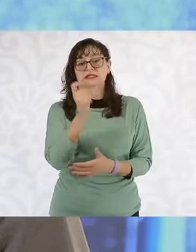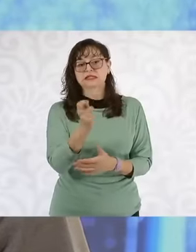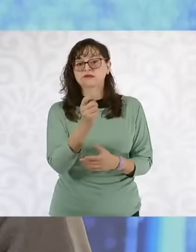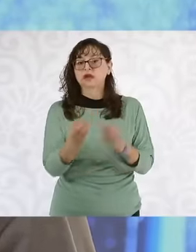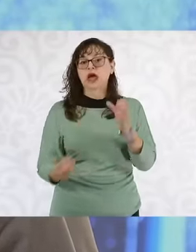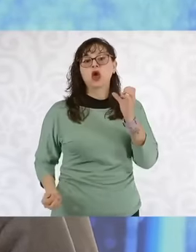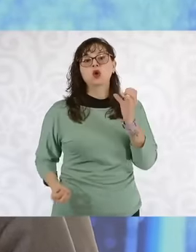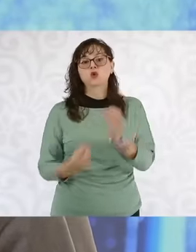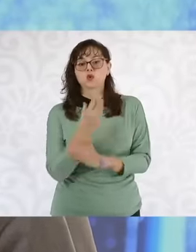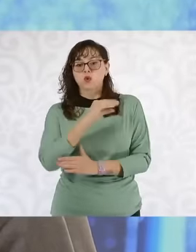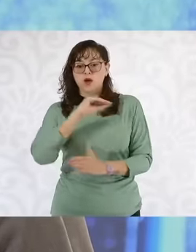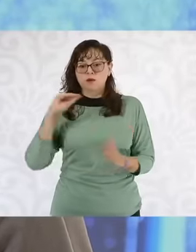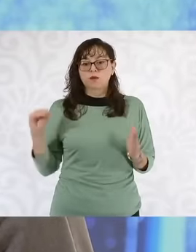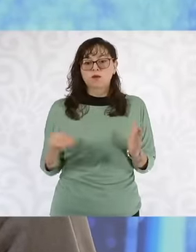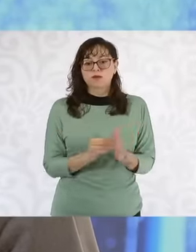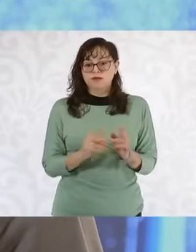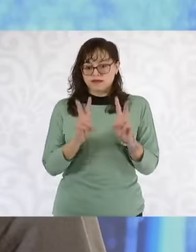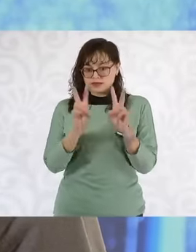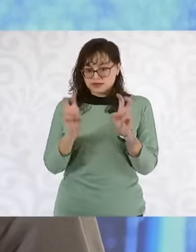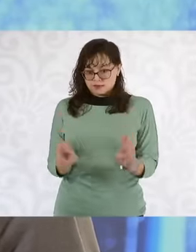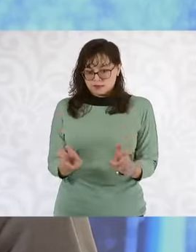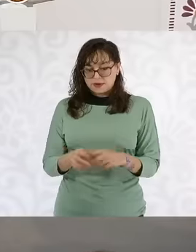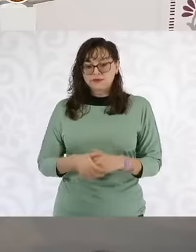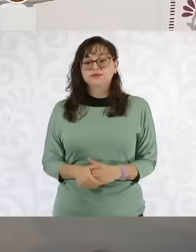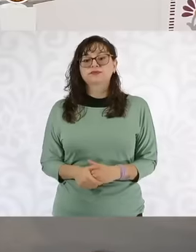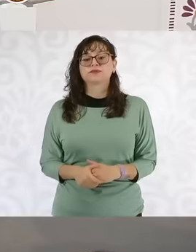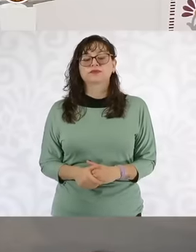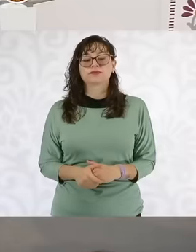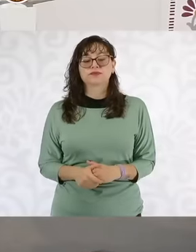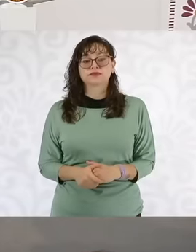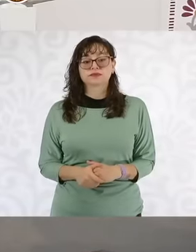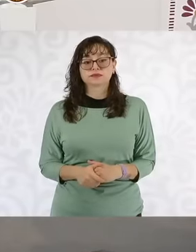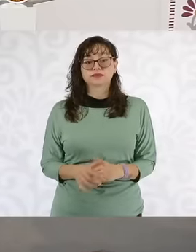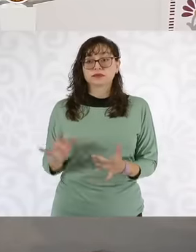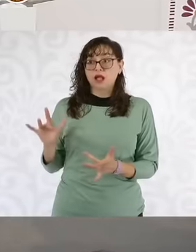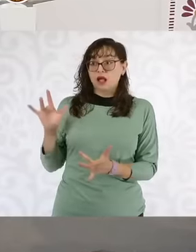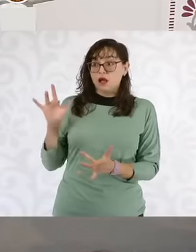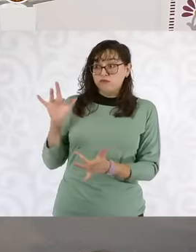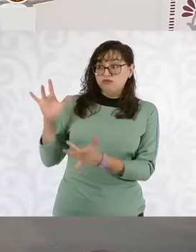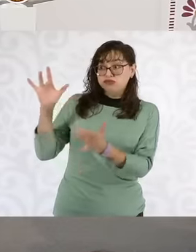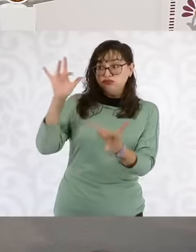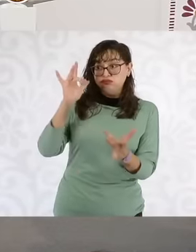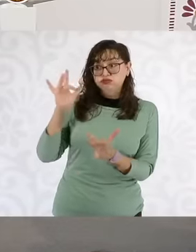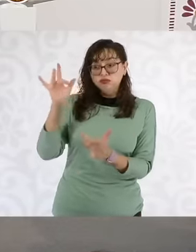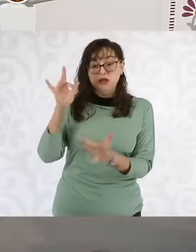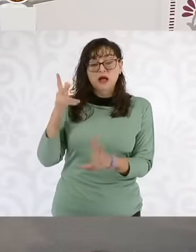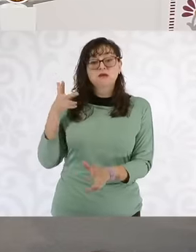constitutional text the following: satellite communication and railways for both